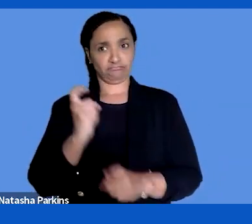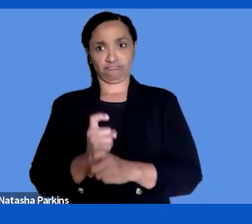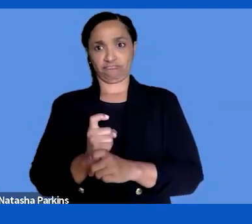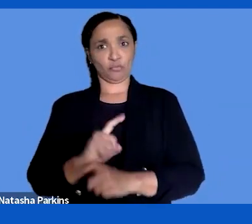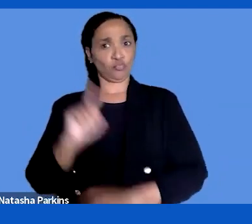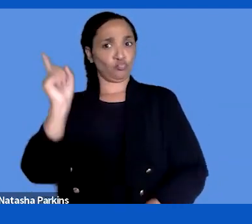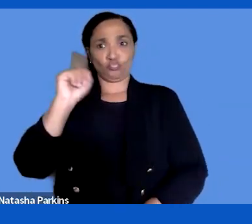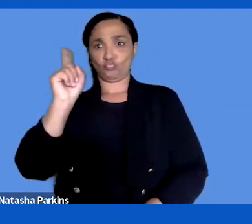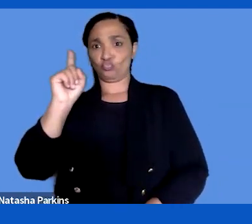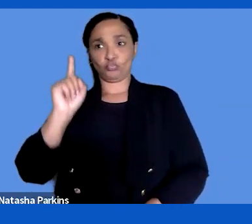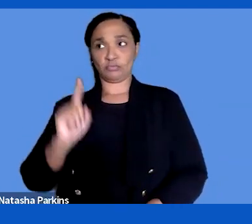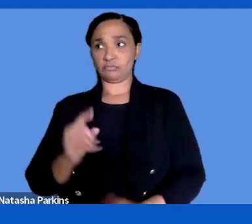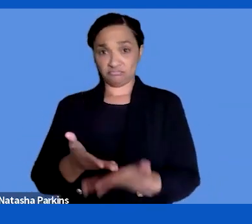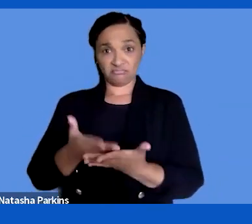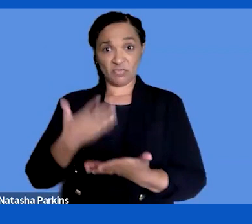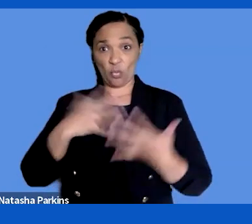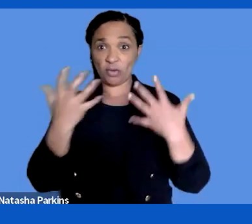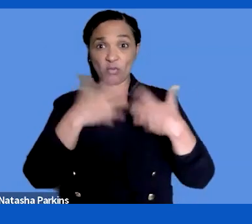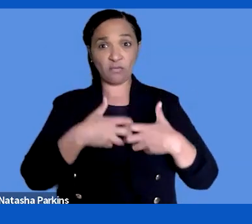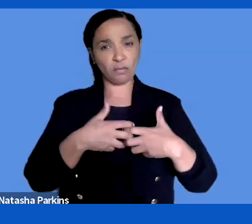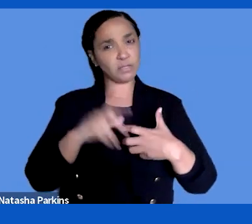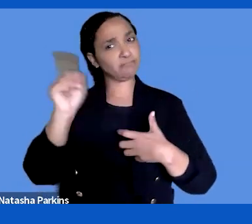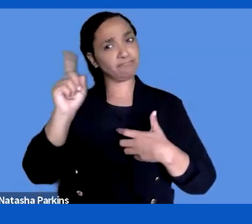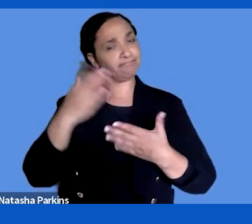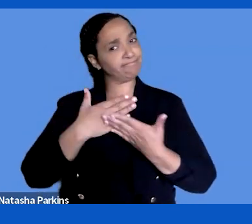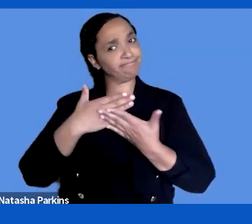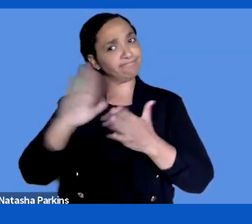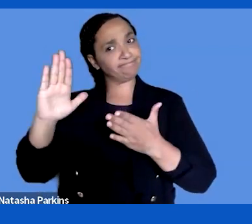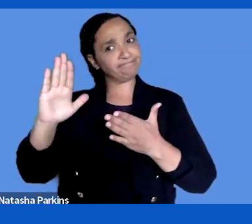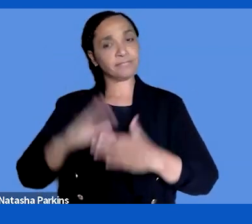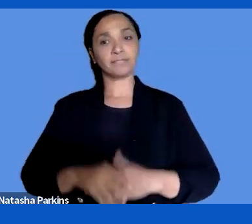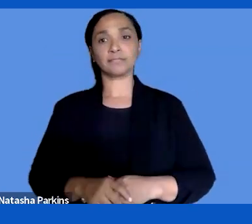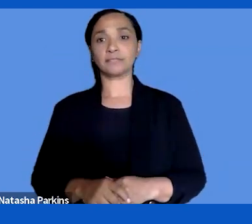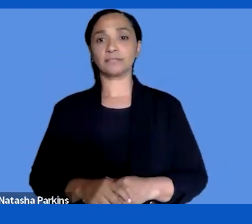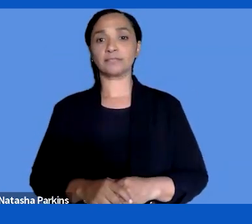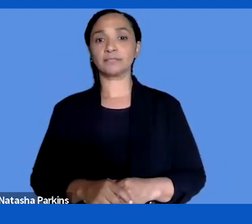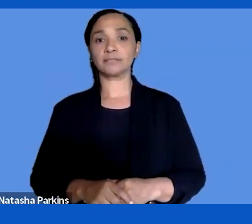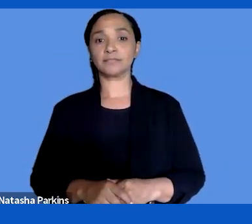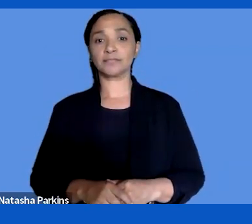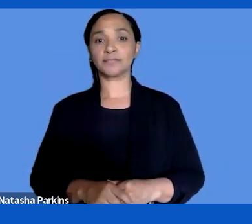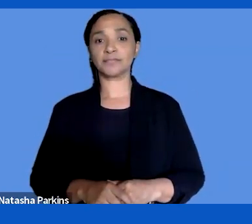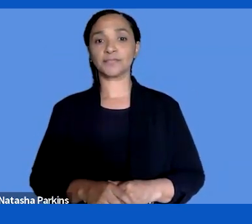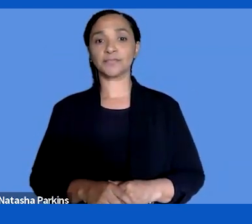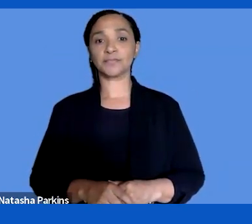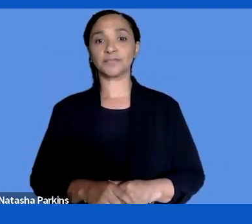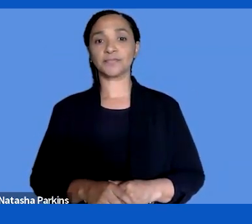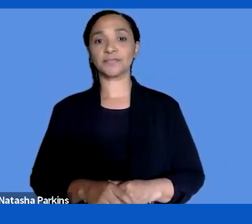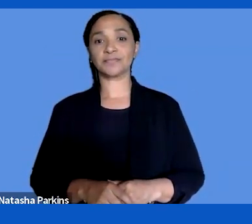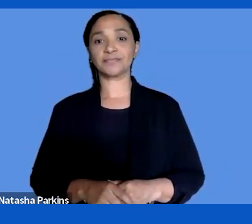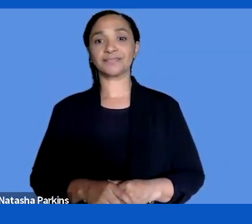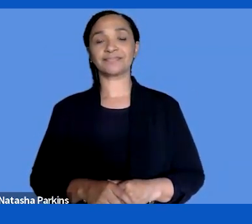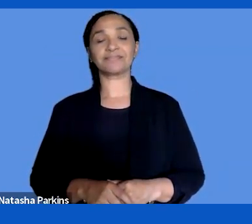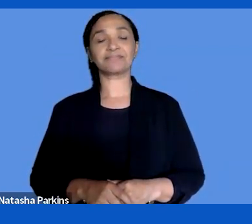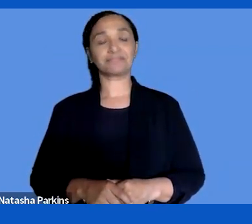that want to do compliance reports? >> TIMO ÖVERMARK: We haven't reached that